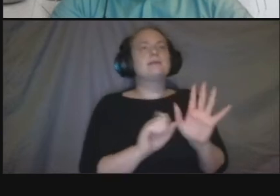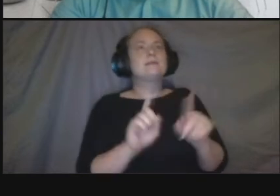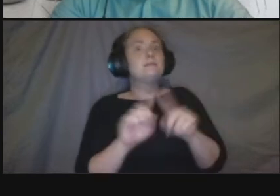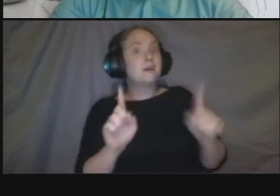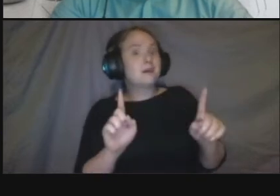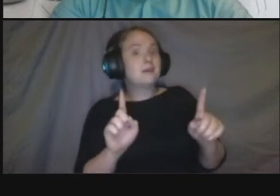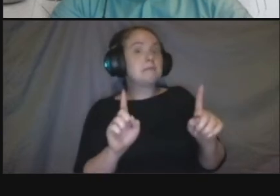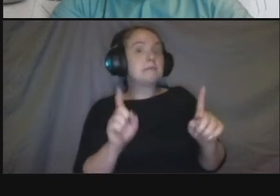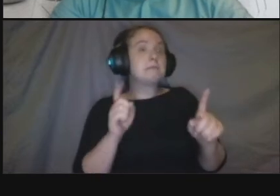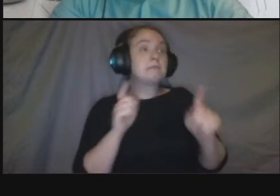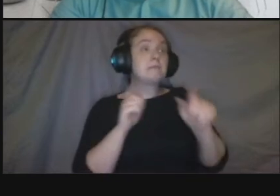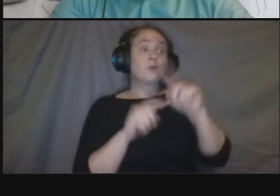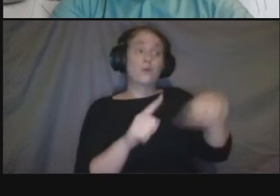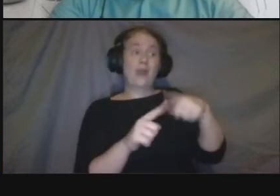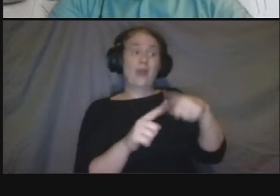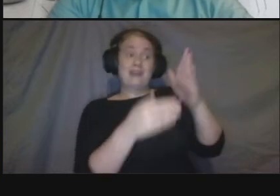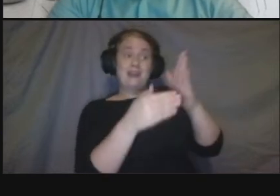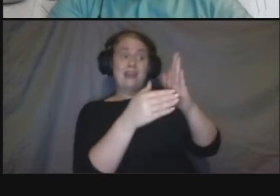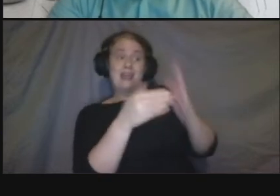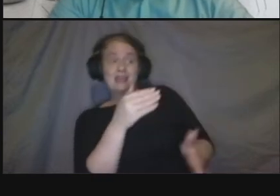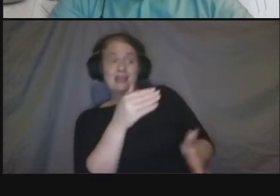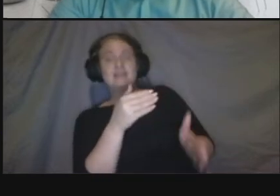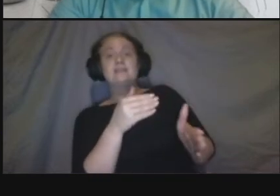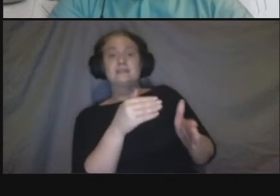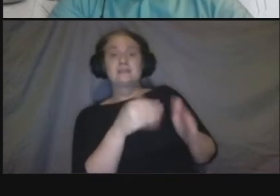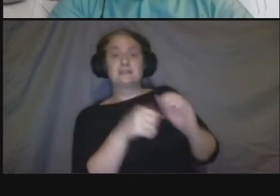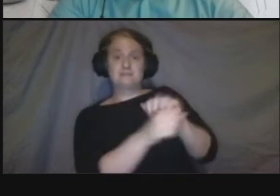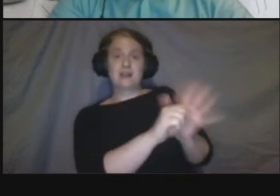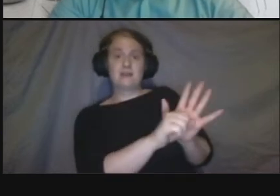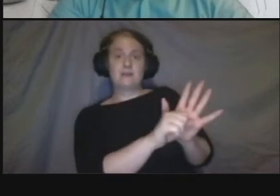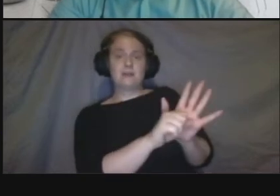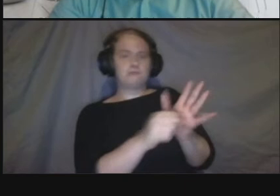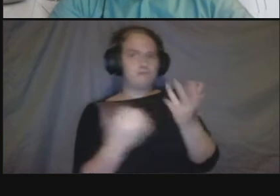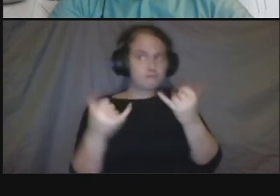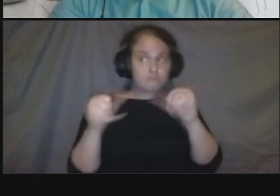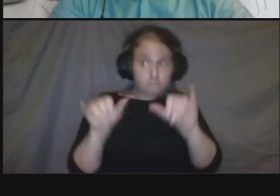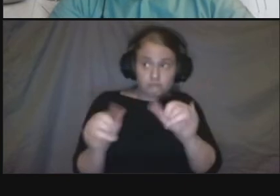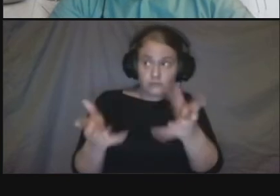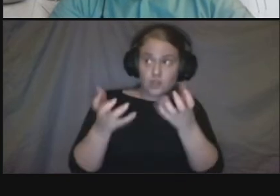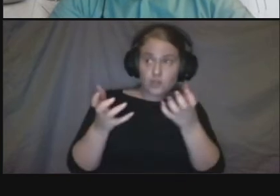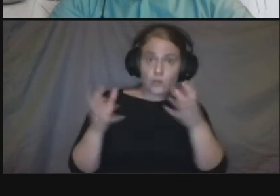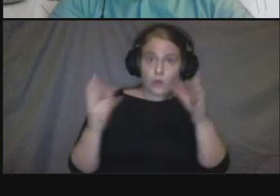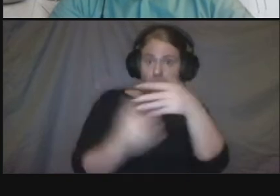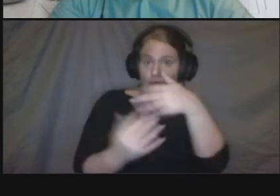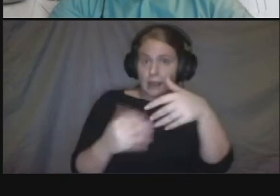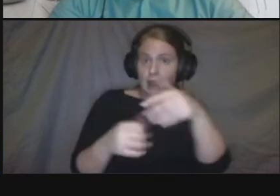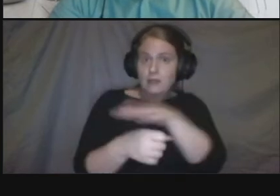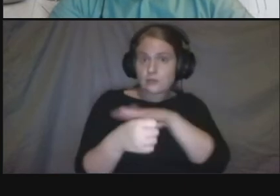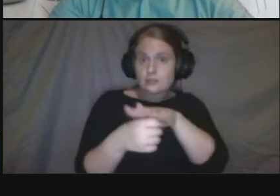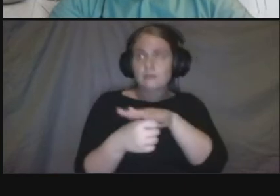they still there are they still strong or um have uh some residents maybe kind of rethought that so